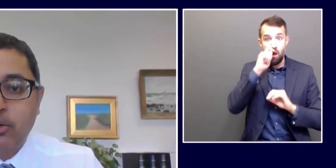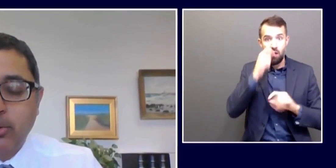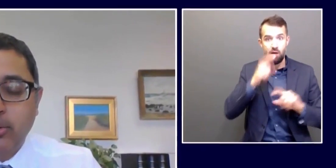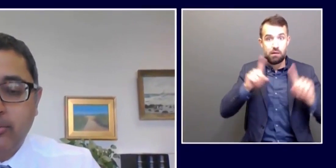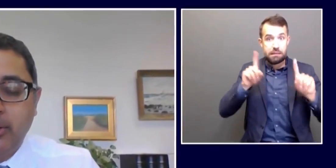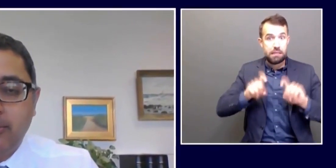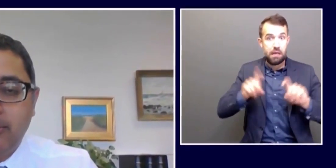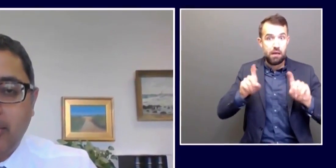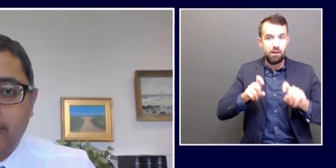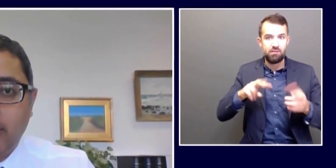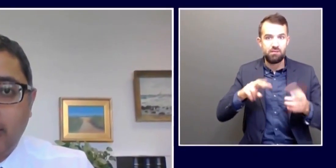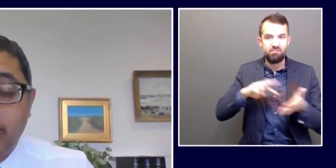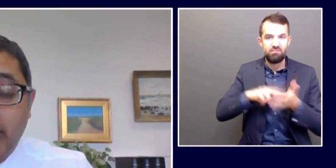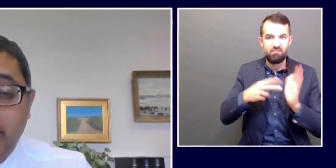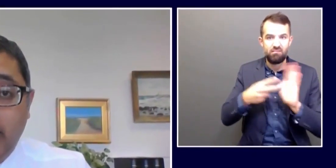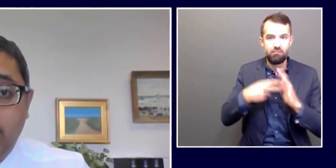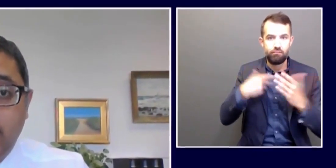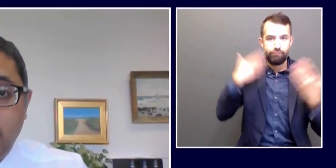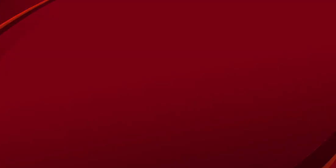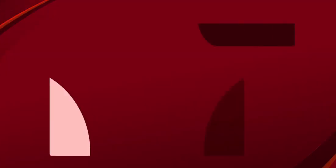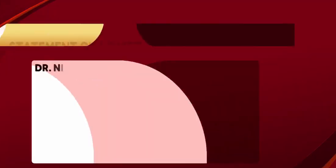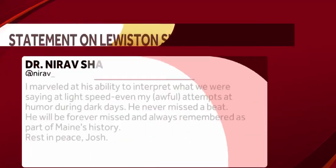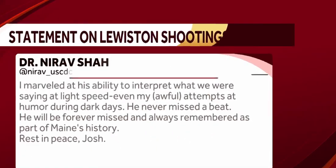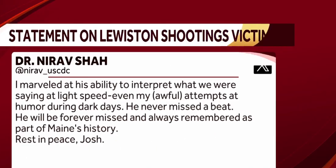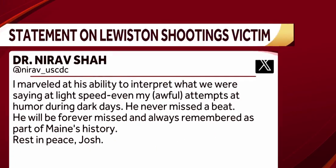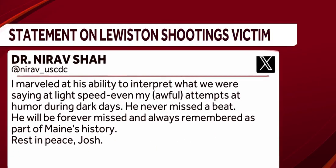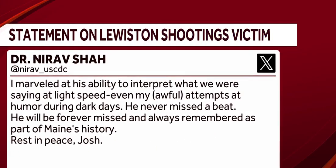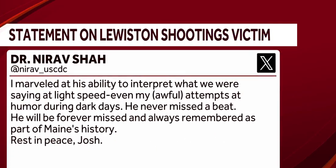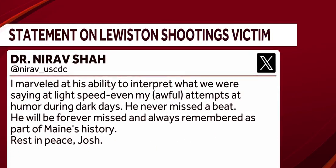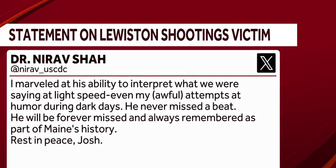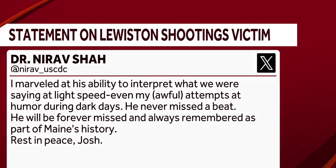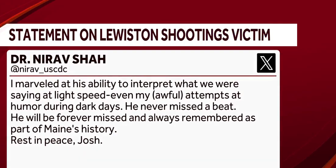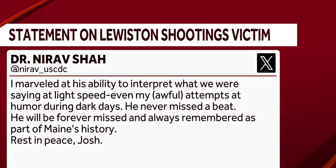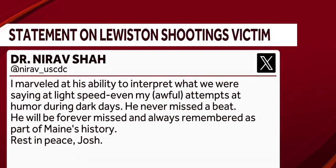YOU’RE LOOKING AT A VIDEO FROM ONE OF THOSE BRIEFINGS FROM 2021 YESTERDAY.